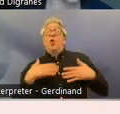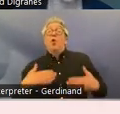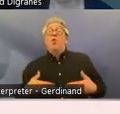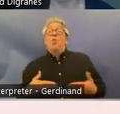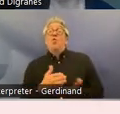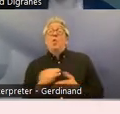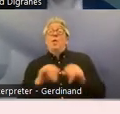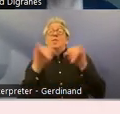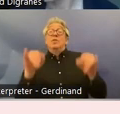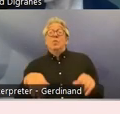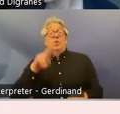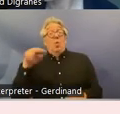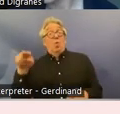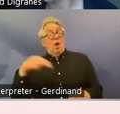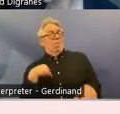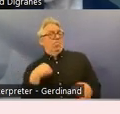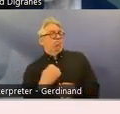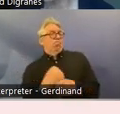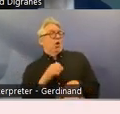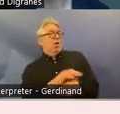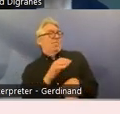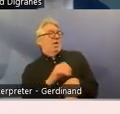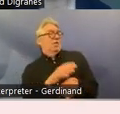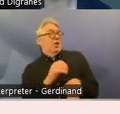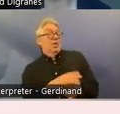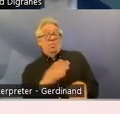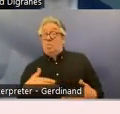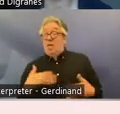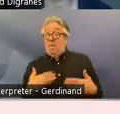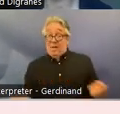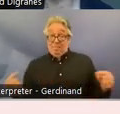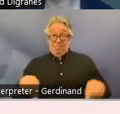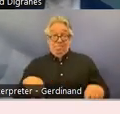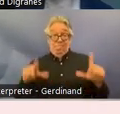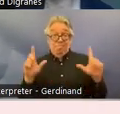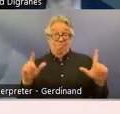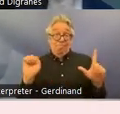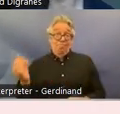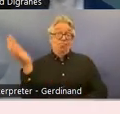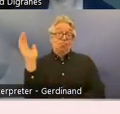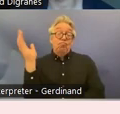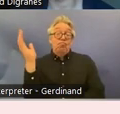glad to be here I'm going to speak about um incorporation of